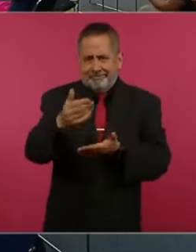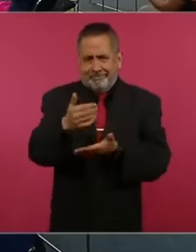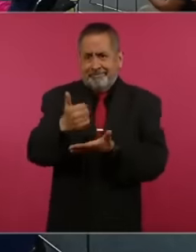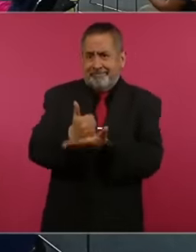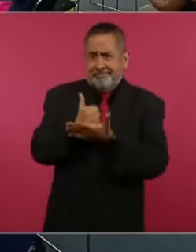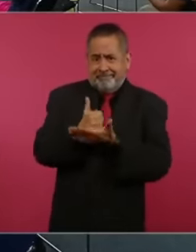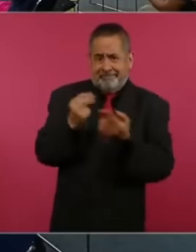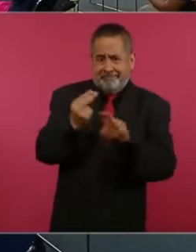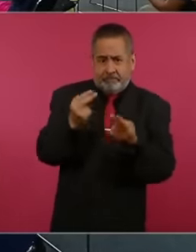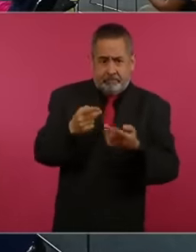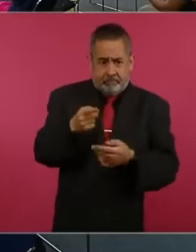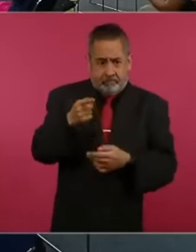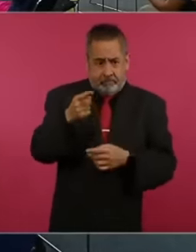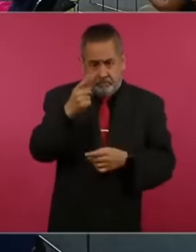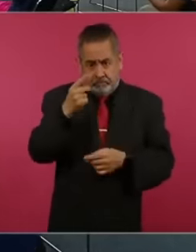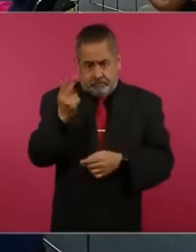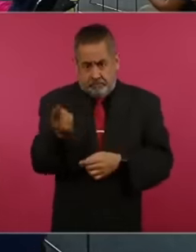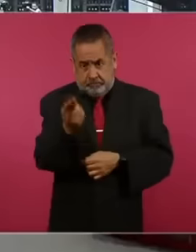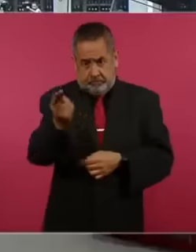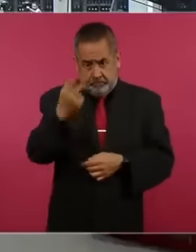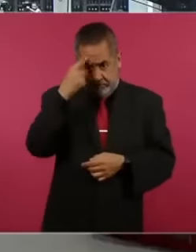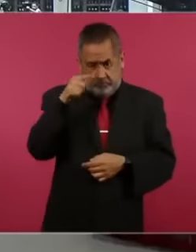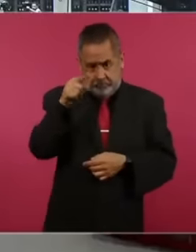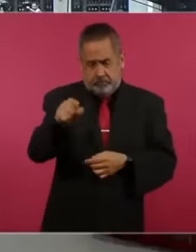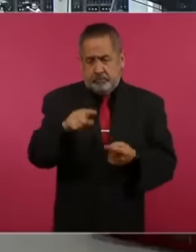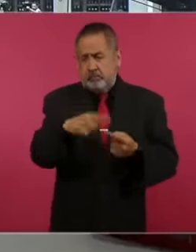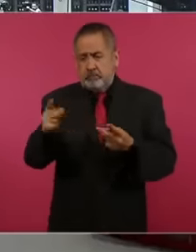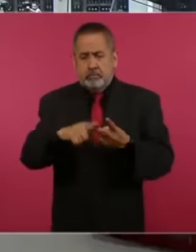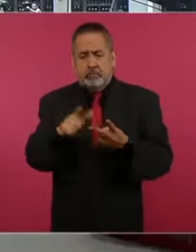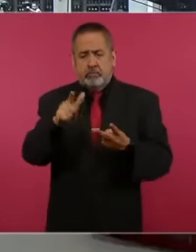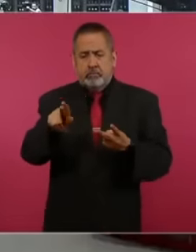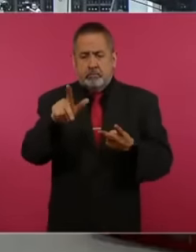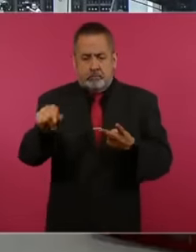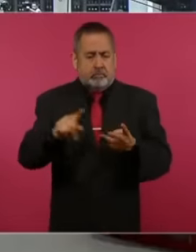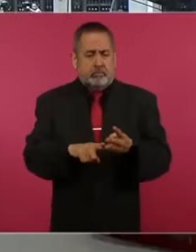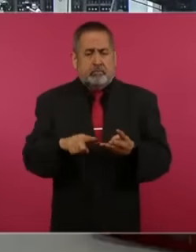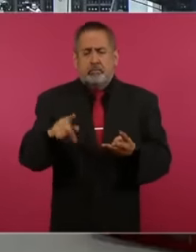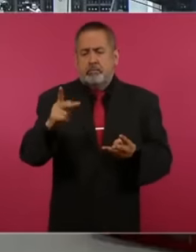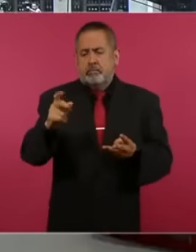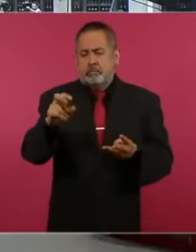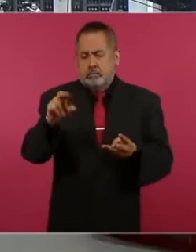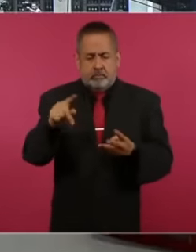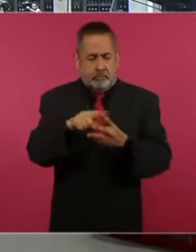specifically towards you towards Lula da Silva and towards Gustavo Petro Mexico is willing to